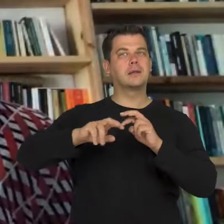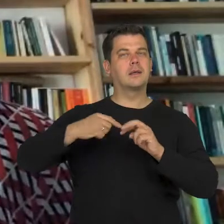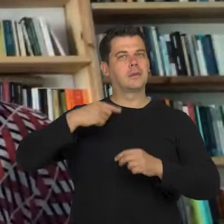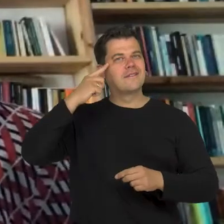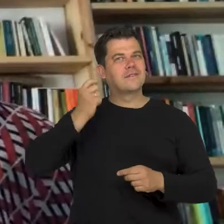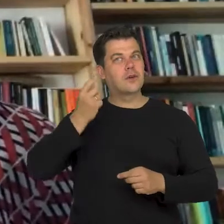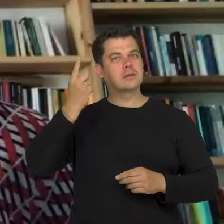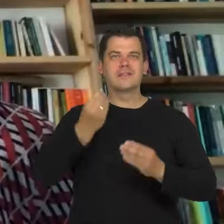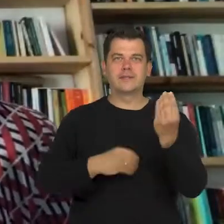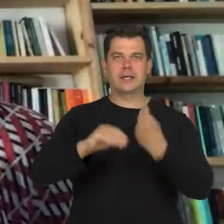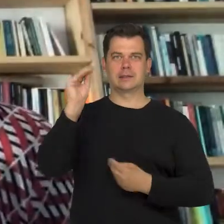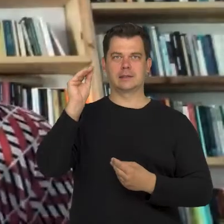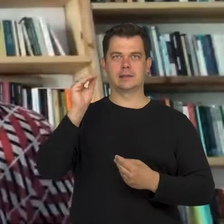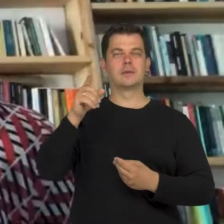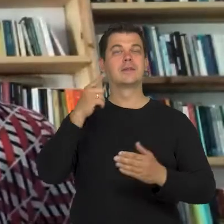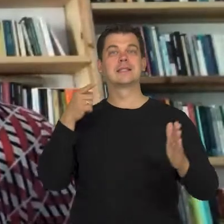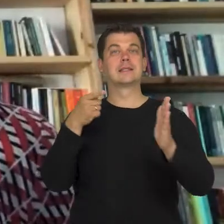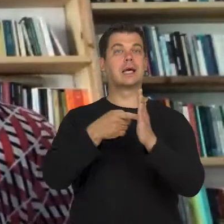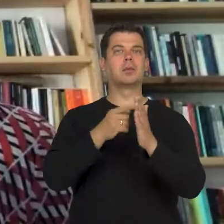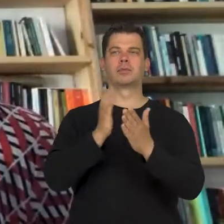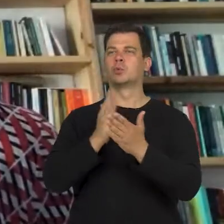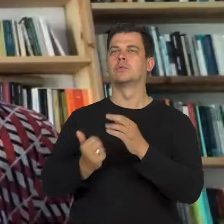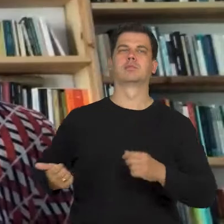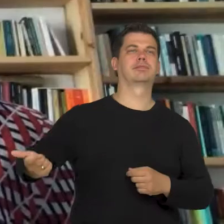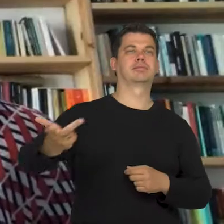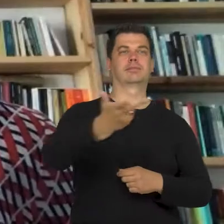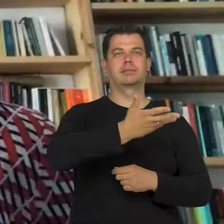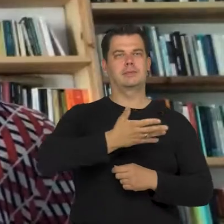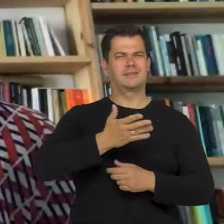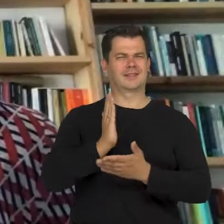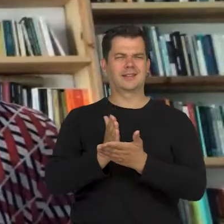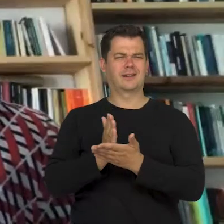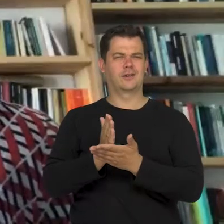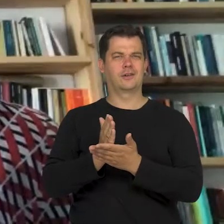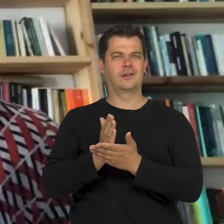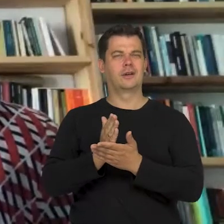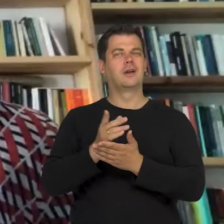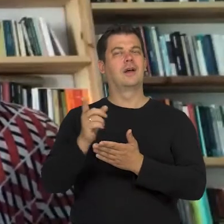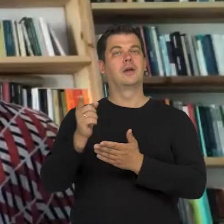Our goal was also to find an inspiration for the show.